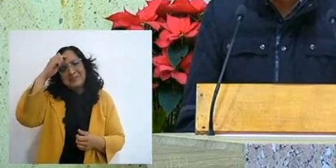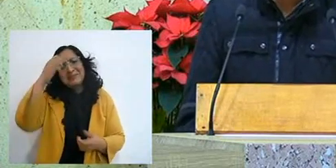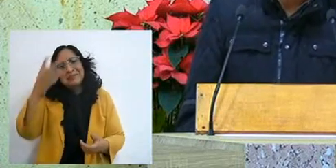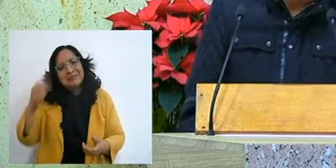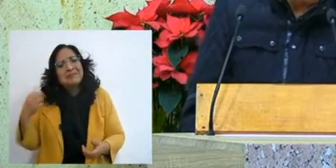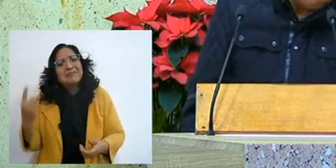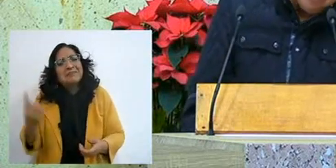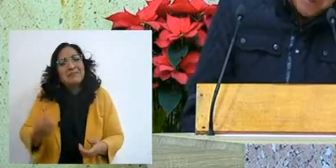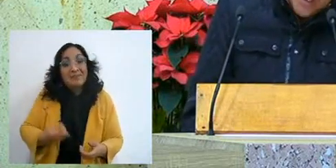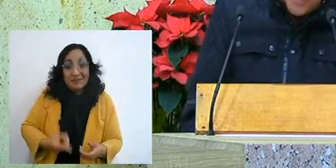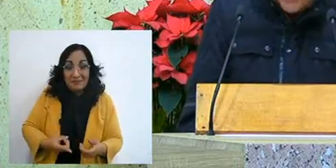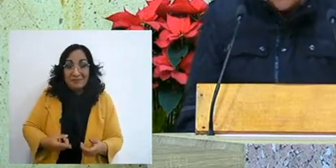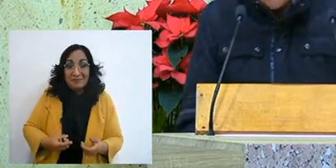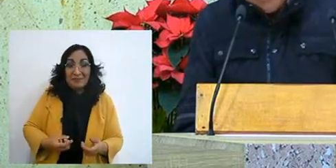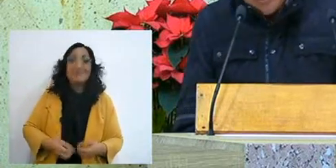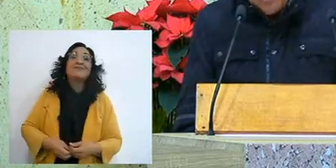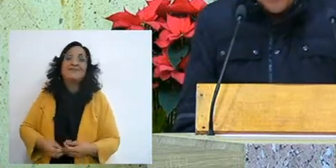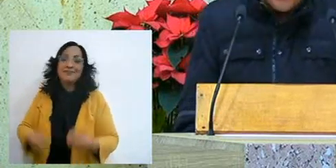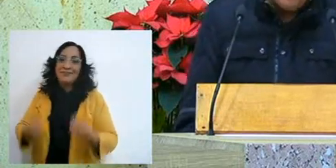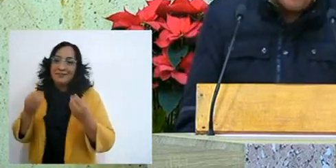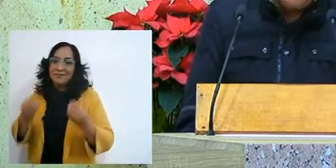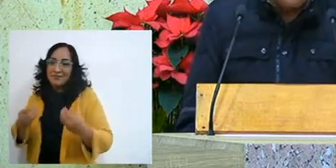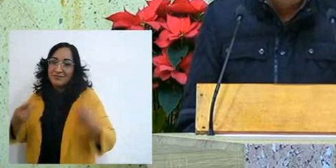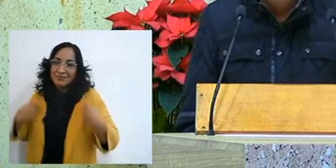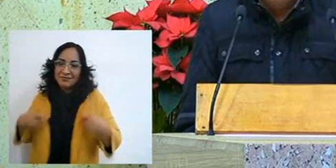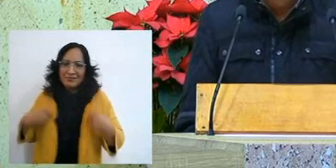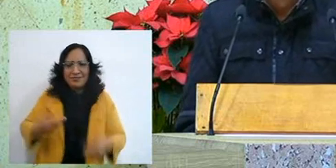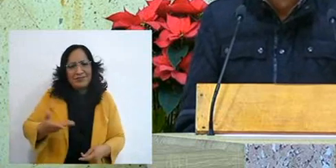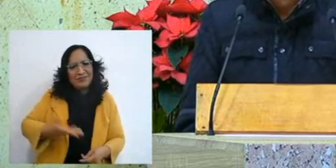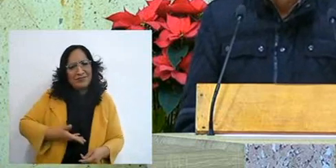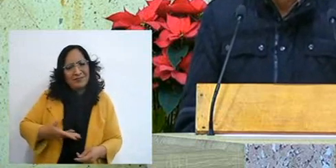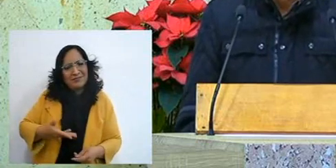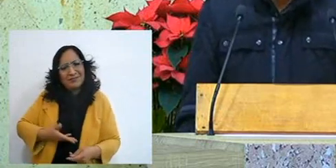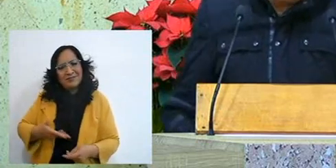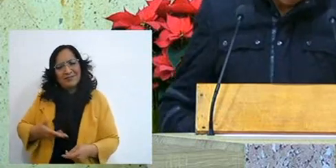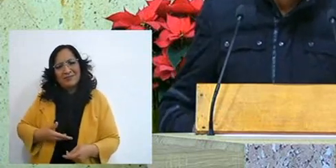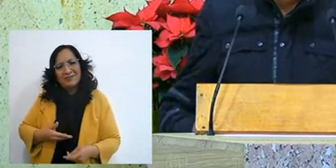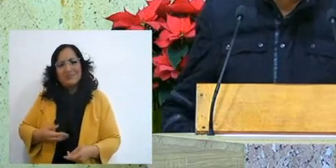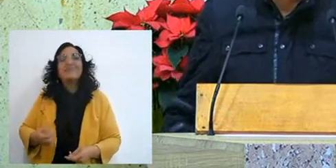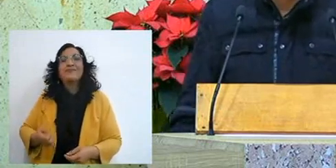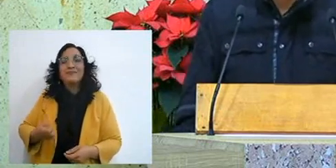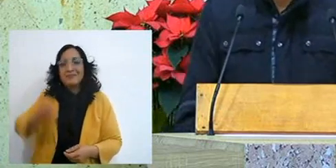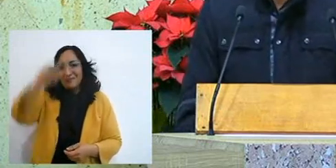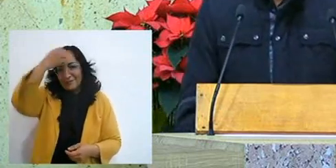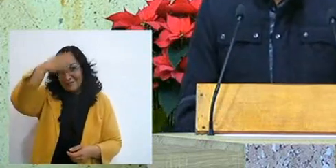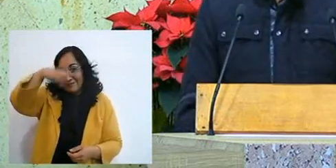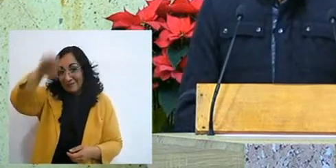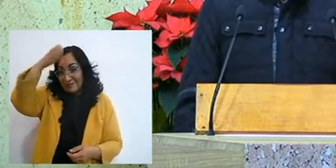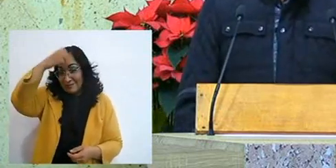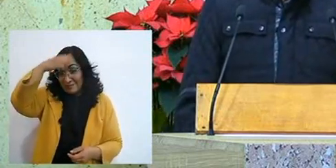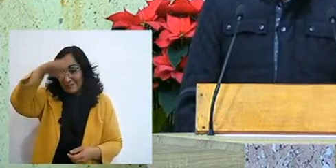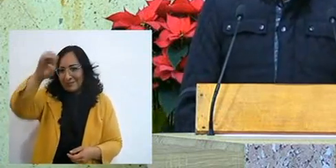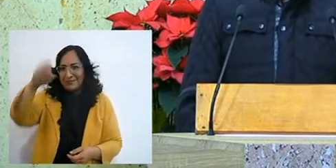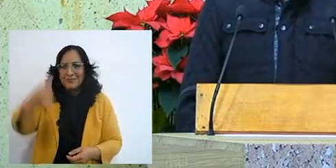and there are many people with more experience, blah blah, blah blah, you know